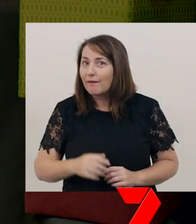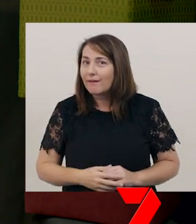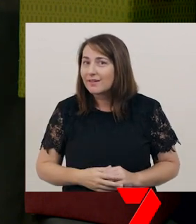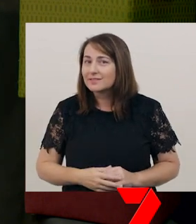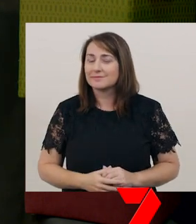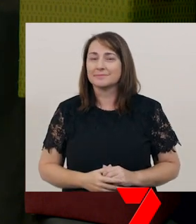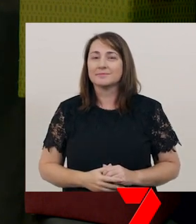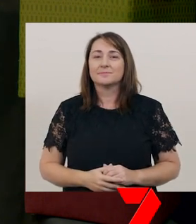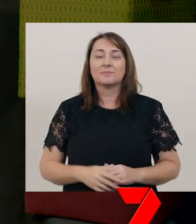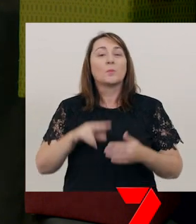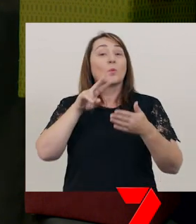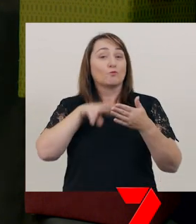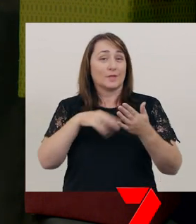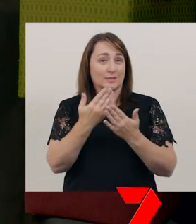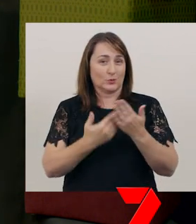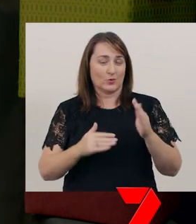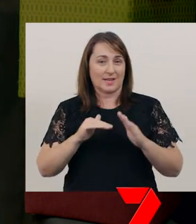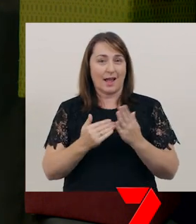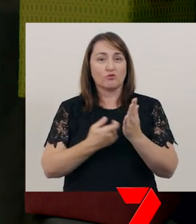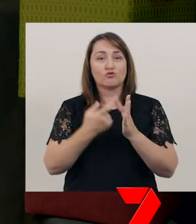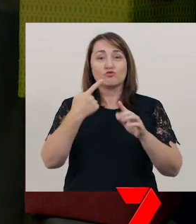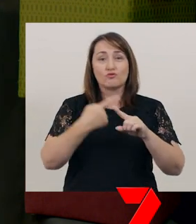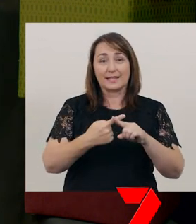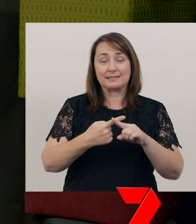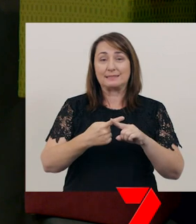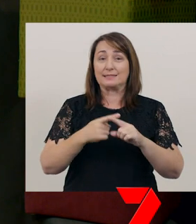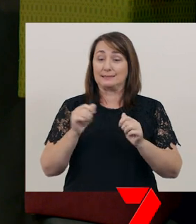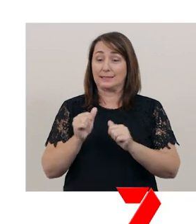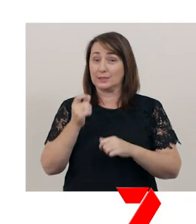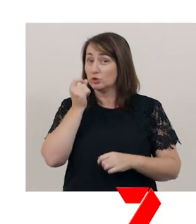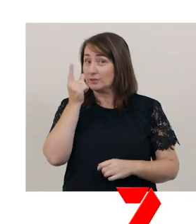Let’s now read the story, ‘Rex Does Tricks’, to find out.